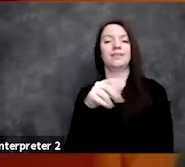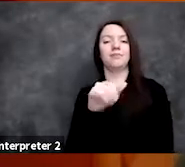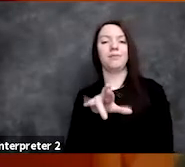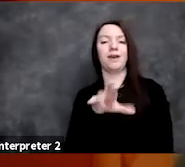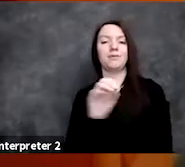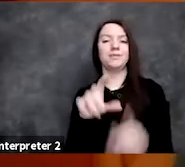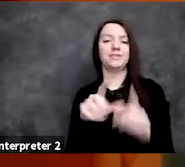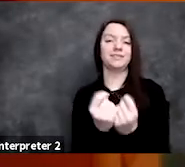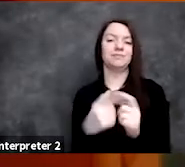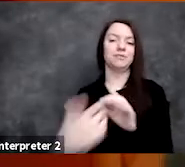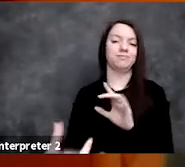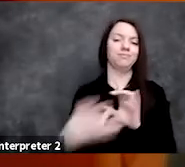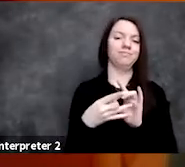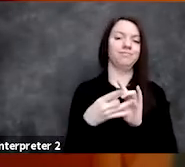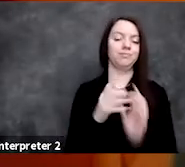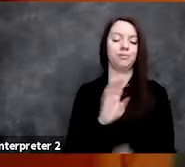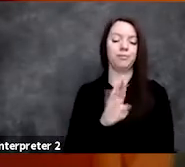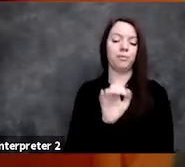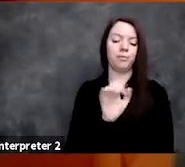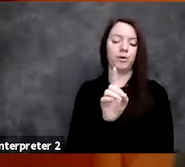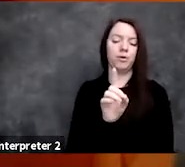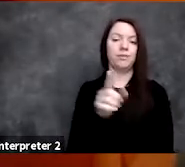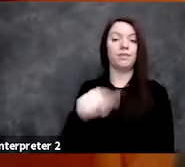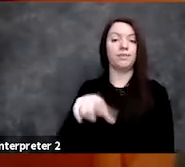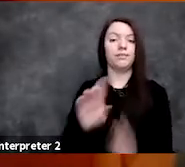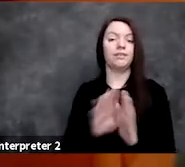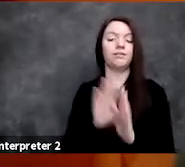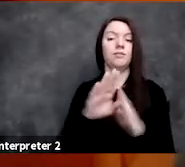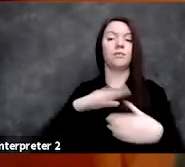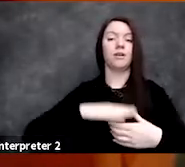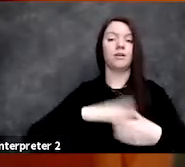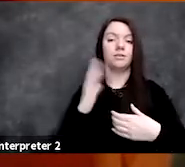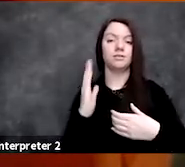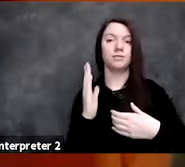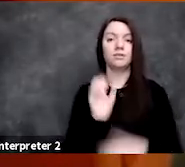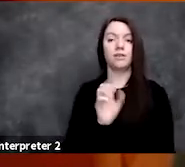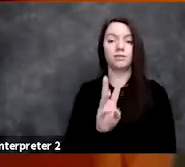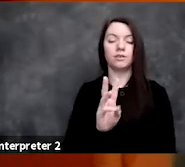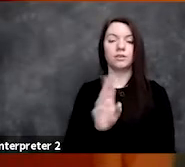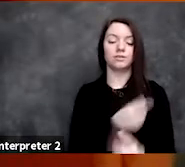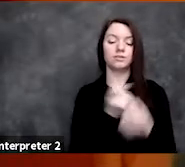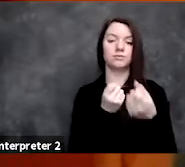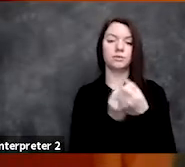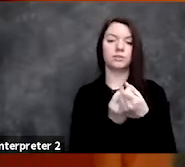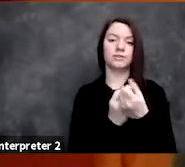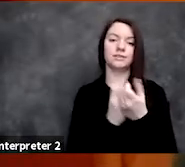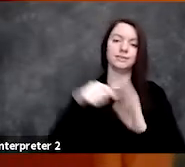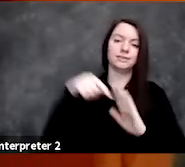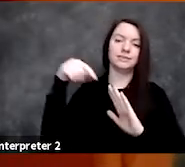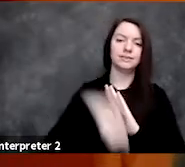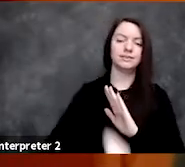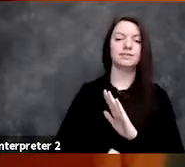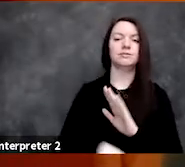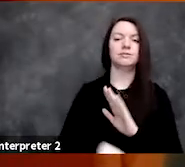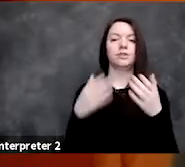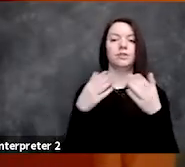which is a group that develops open source software to support deep universal probabilistic programming